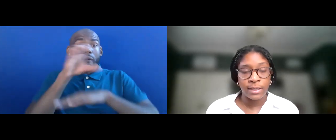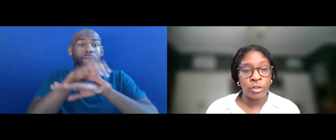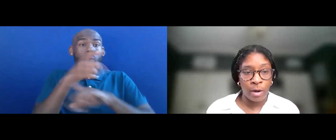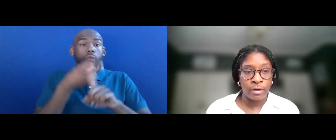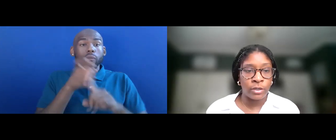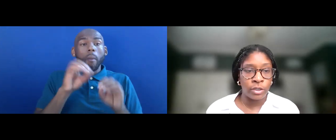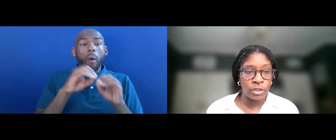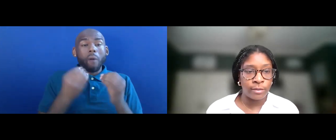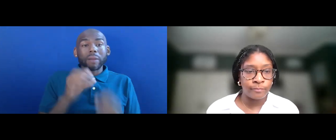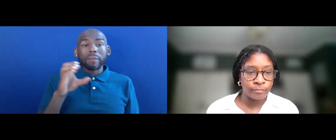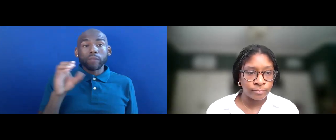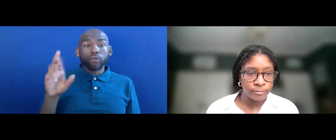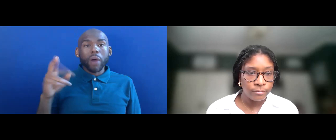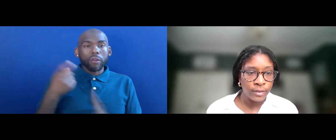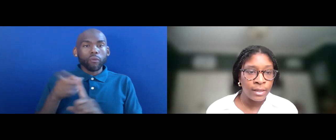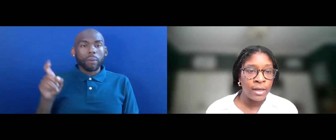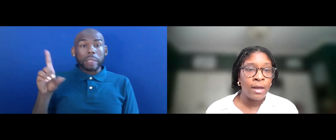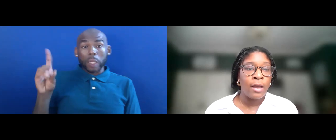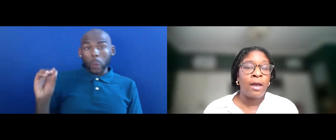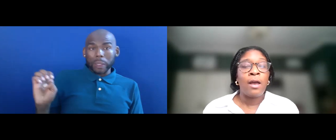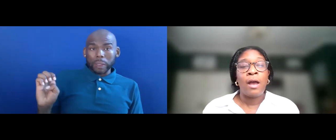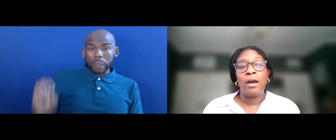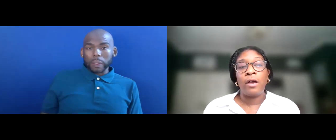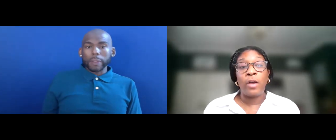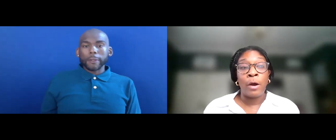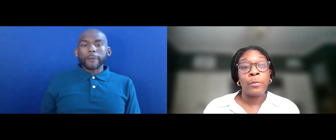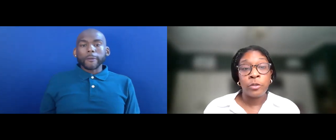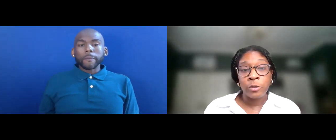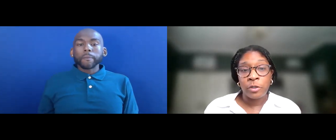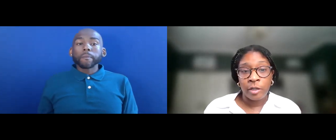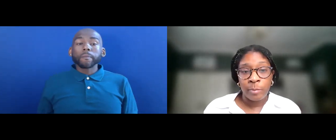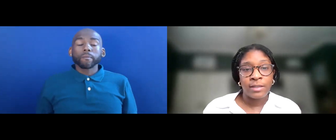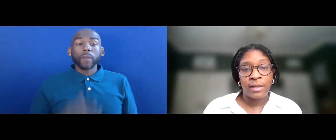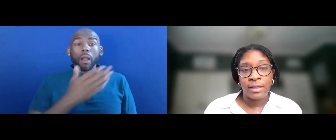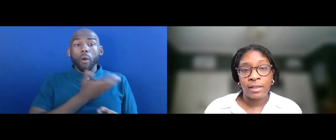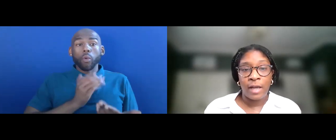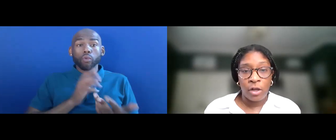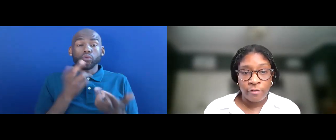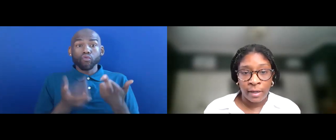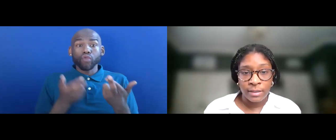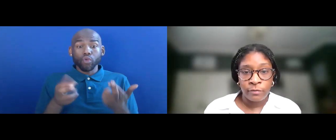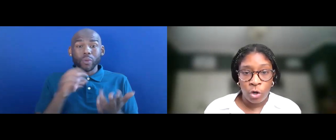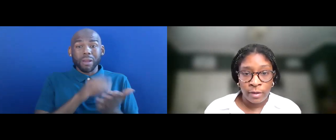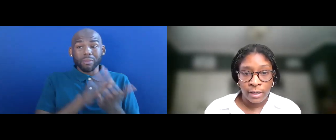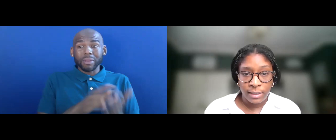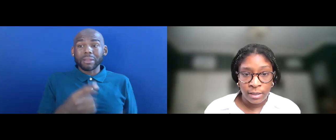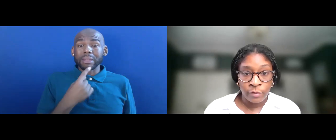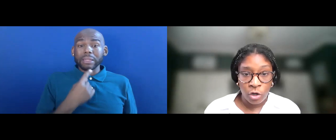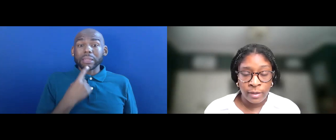AT THE DEPARTMENT OF EDUCATION. OUR RESOURCE DOCUMENT STATES THE HEALTH EFFECTS OF THE